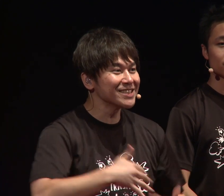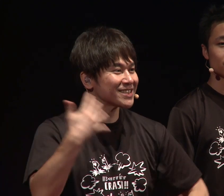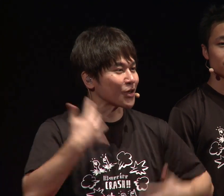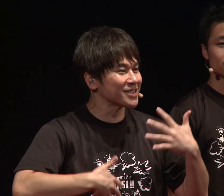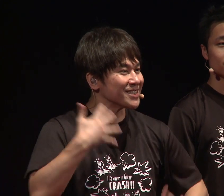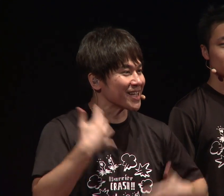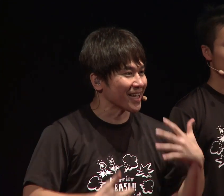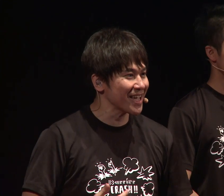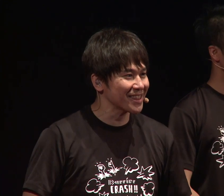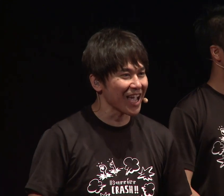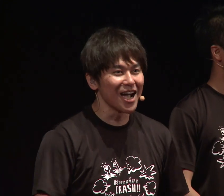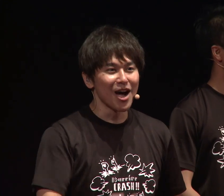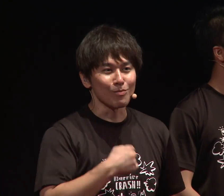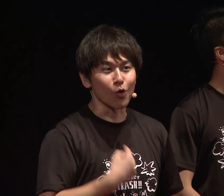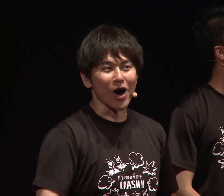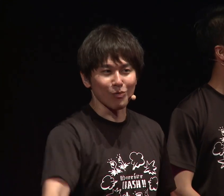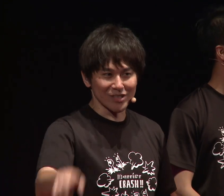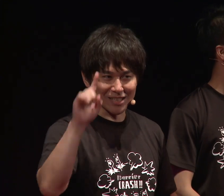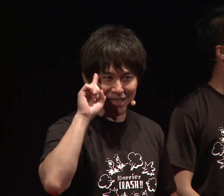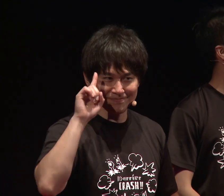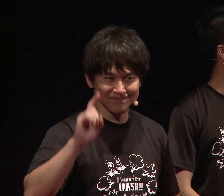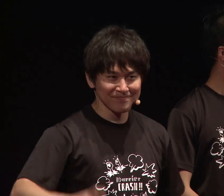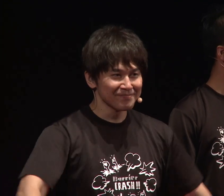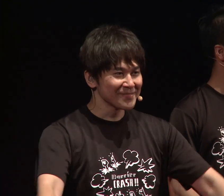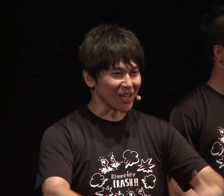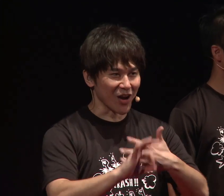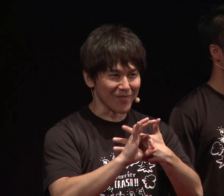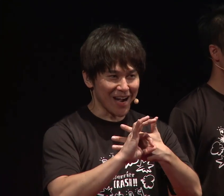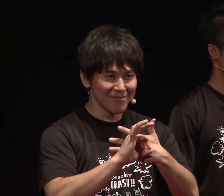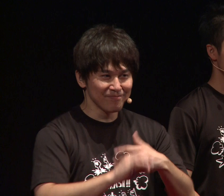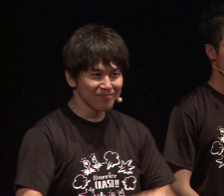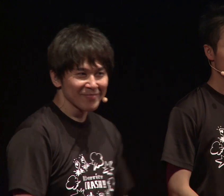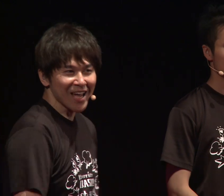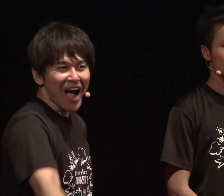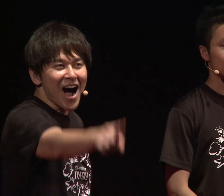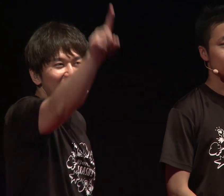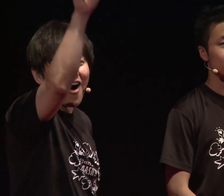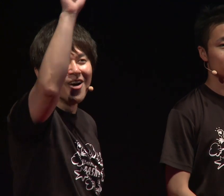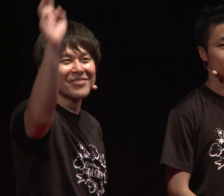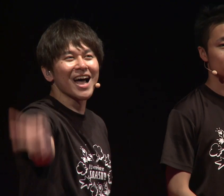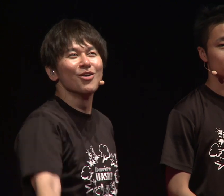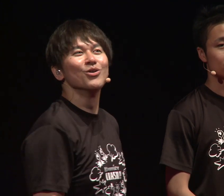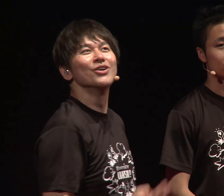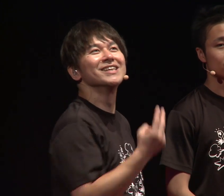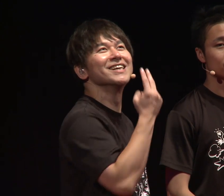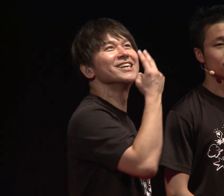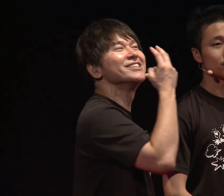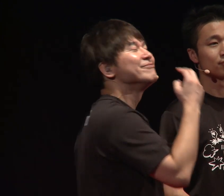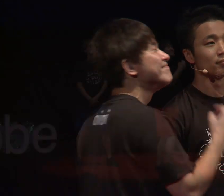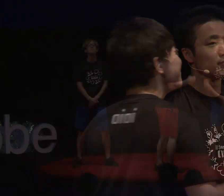that it could be categorized as one of these genres too. For example, like this.